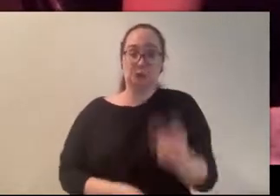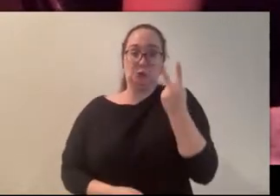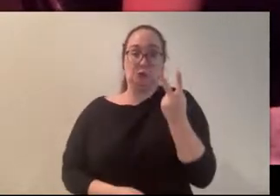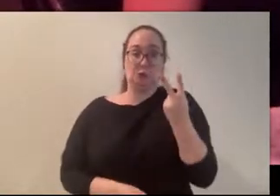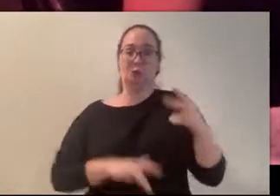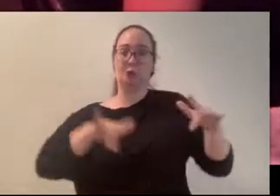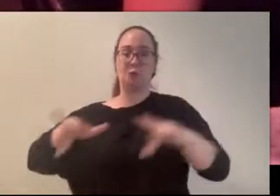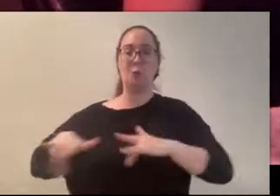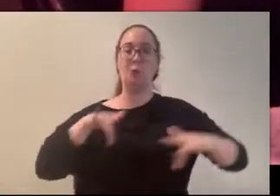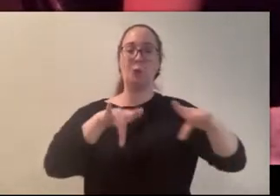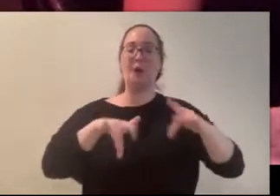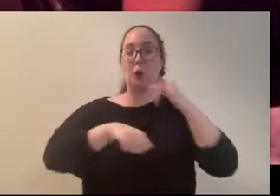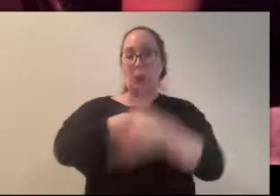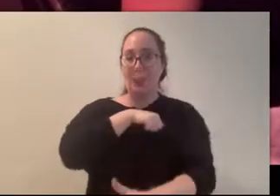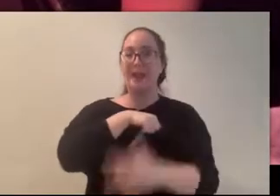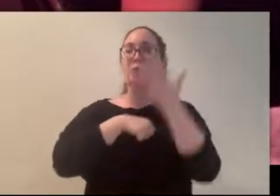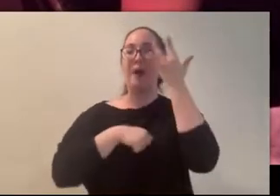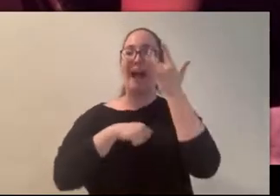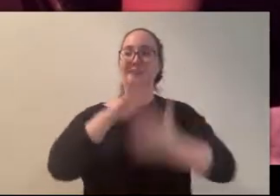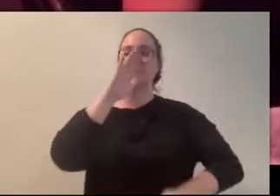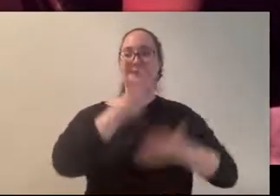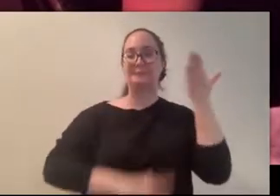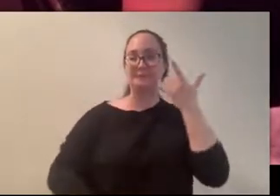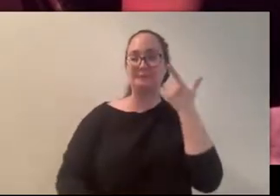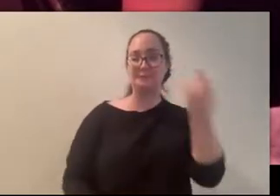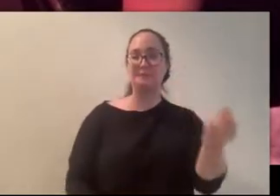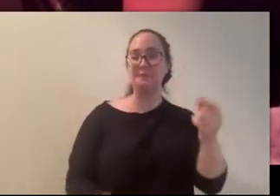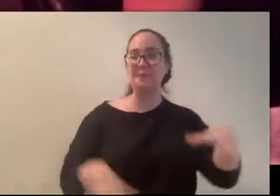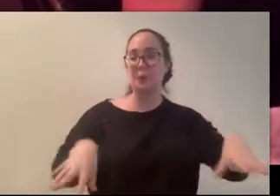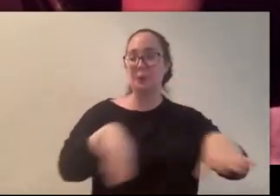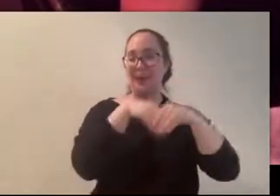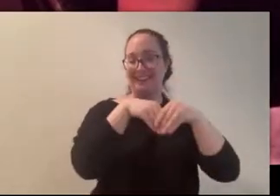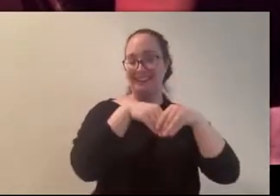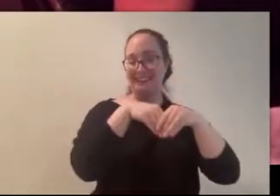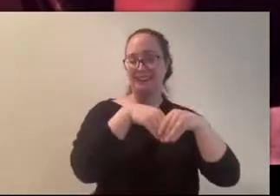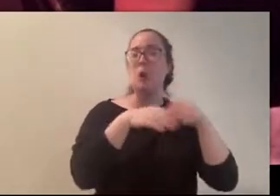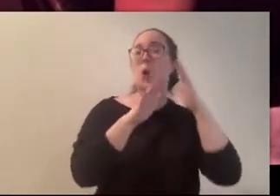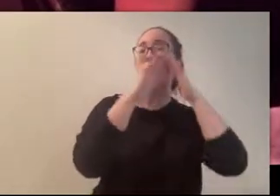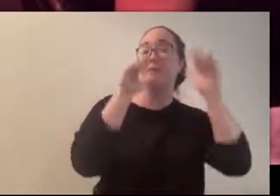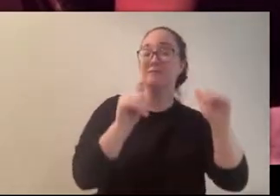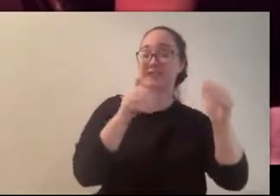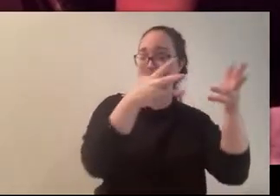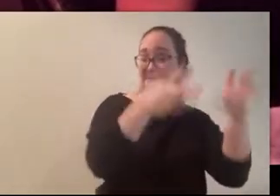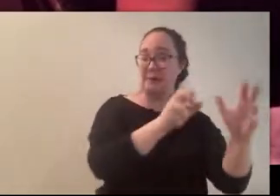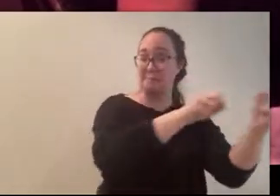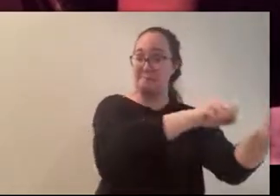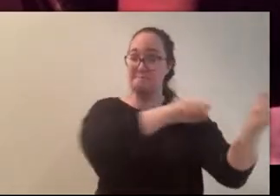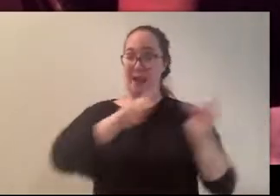go to and we're gonna be out of town. So, I hope when we come back you’ve enjoyed these episodes,